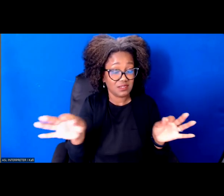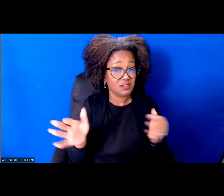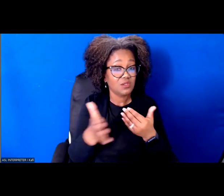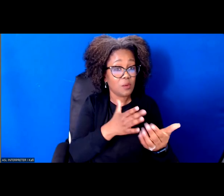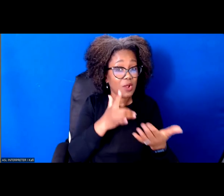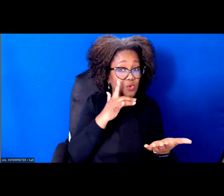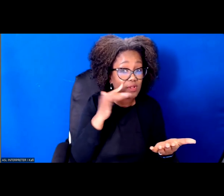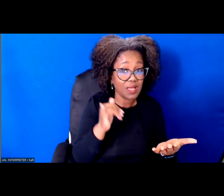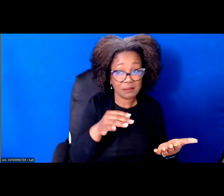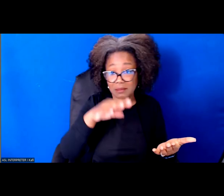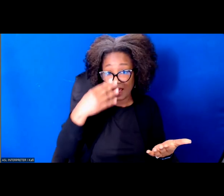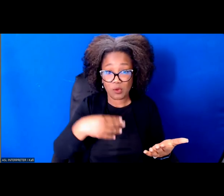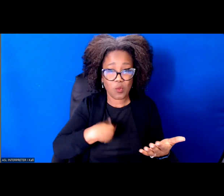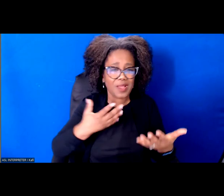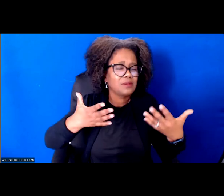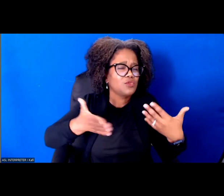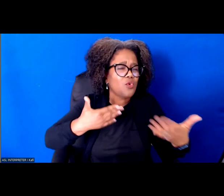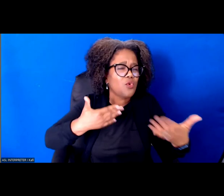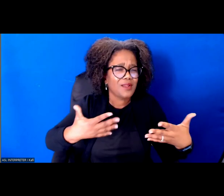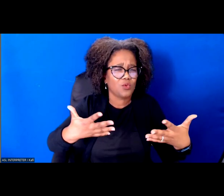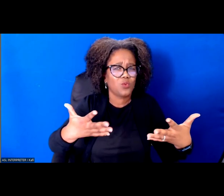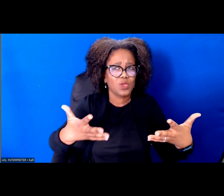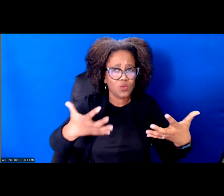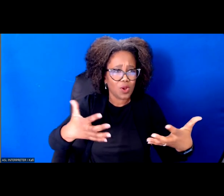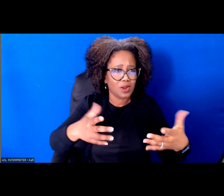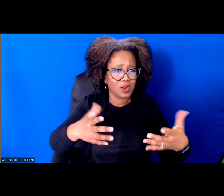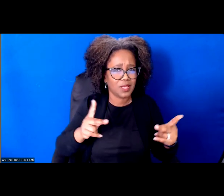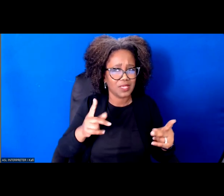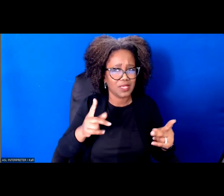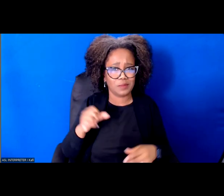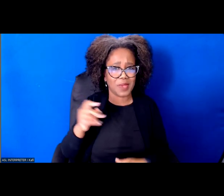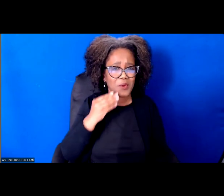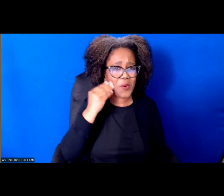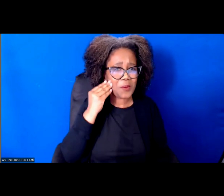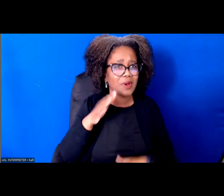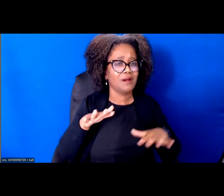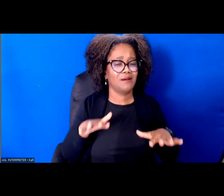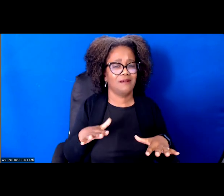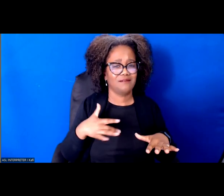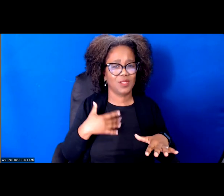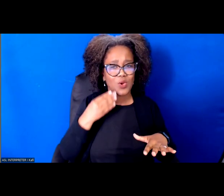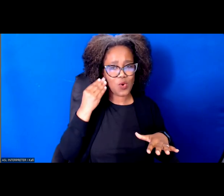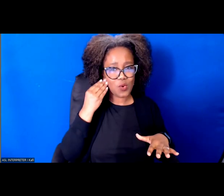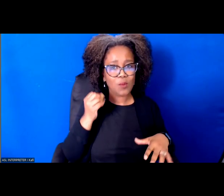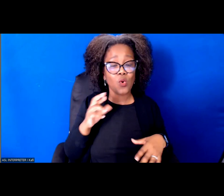We all want a place to call home or the health and well-being. Our families should not be termine by how much money we have or the color of our skin.